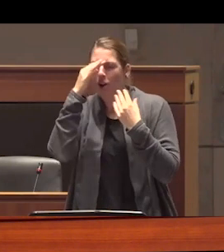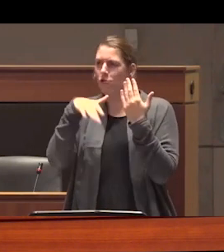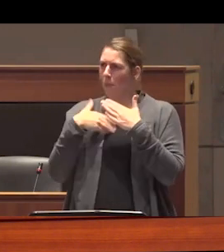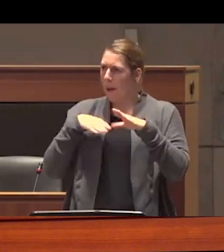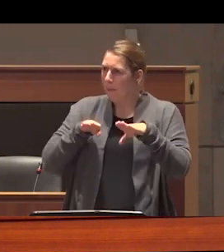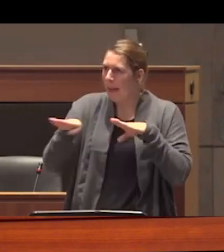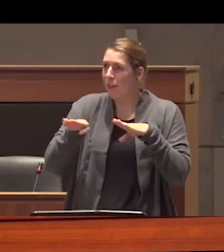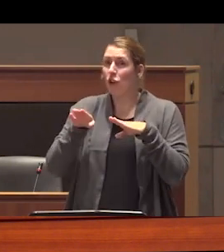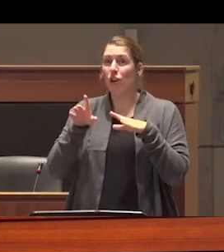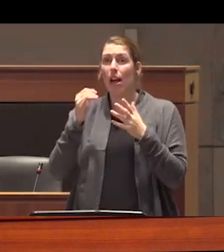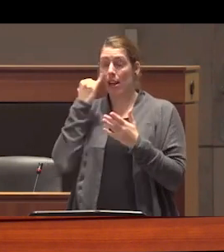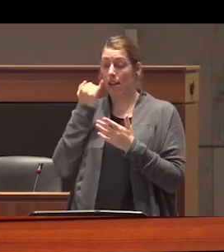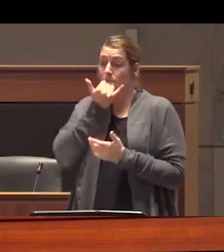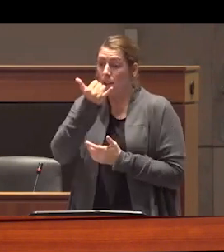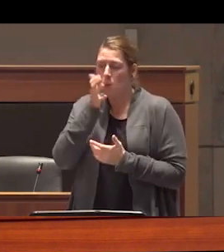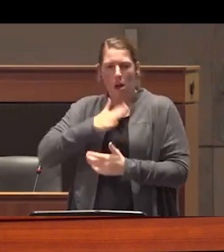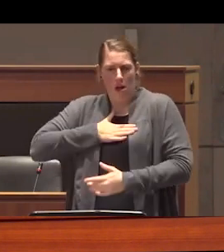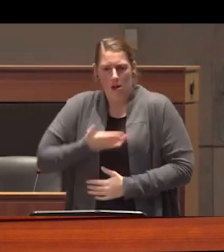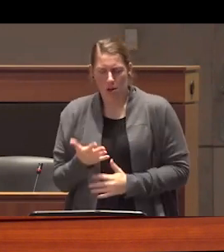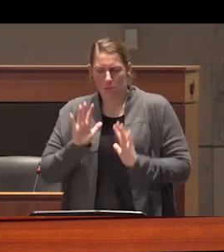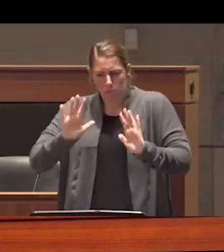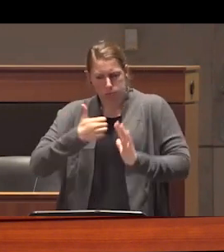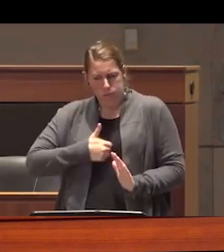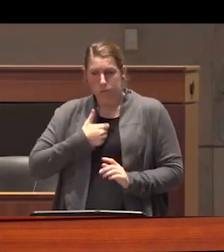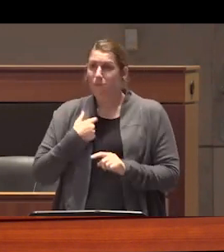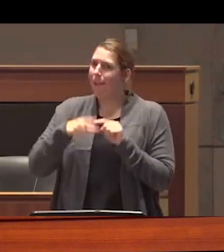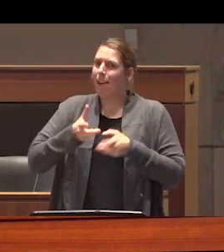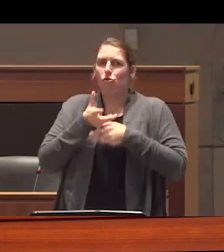immediately confess my every transgression because I could not be trusted and more importantly I